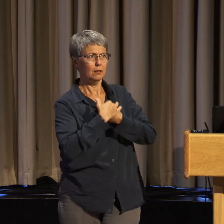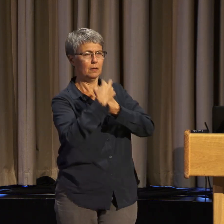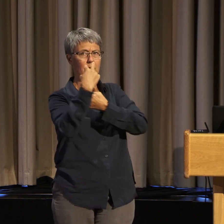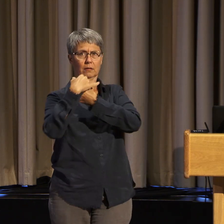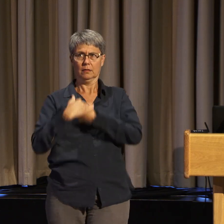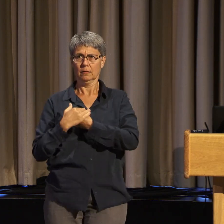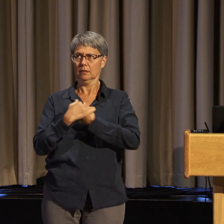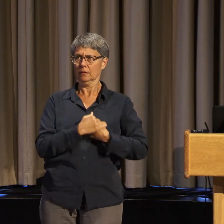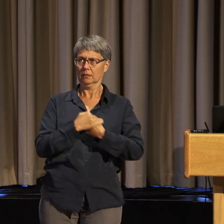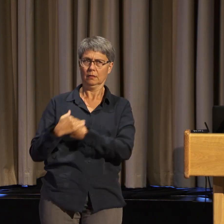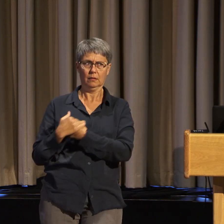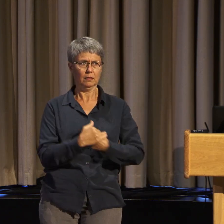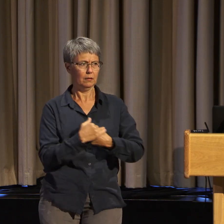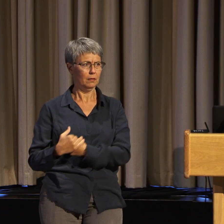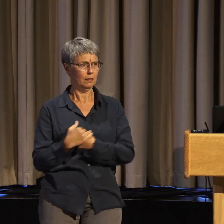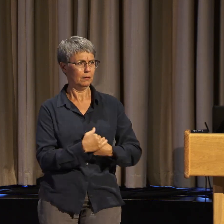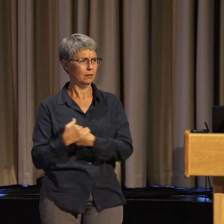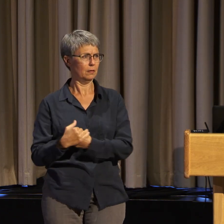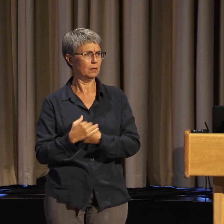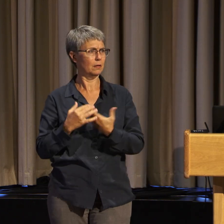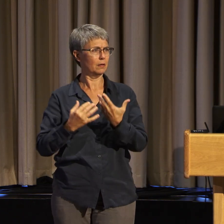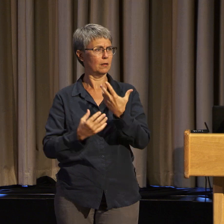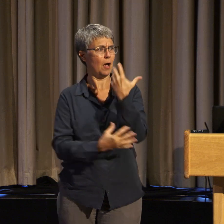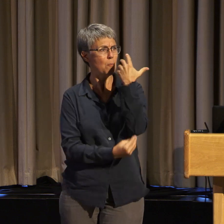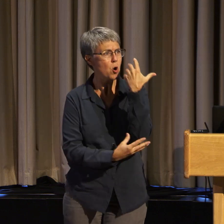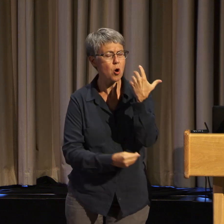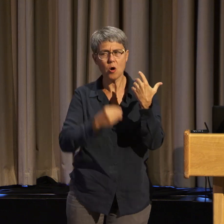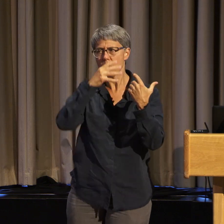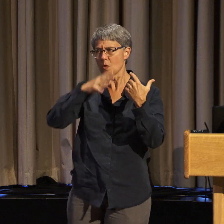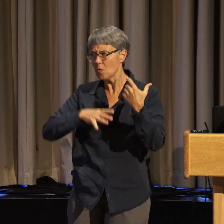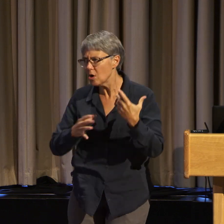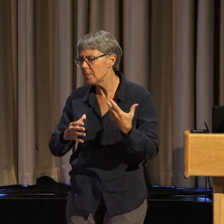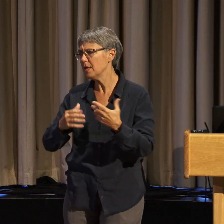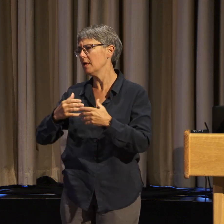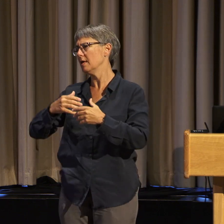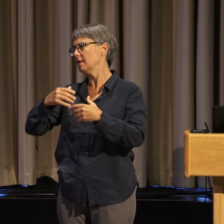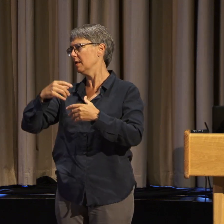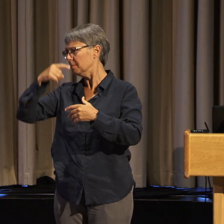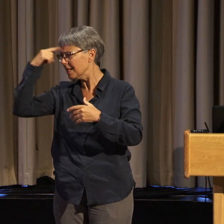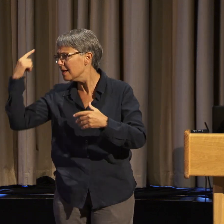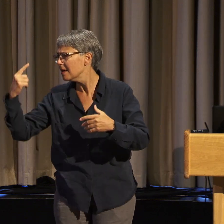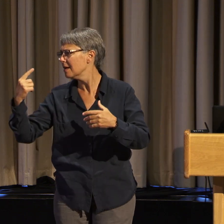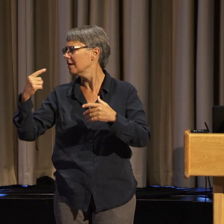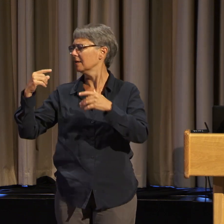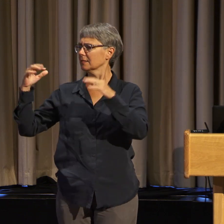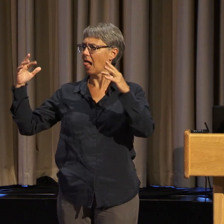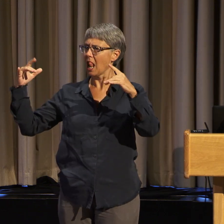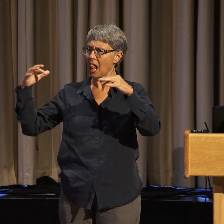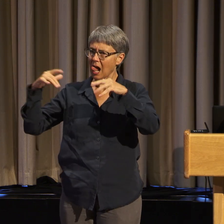and living in poverty, of being a woman of color living in poverty.